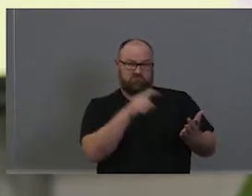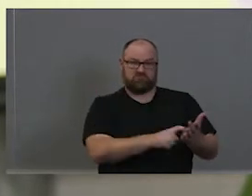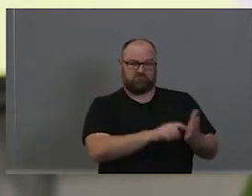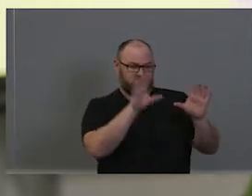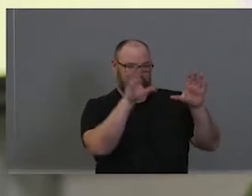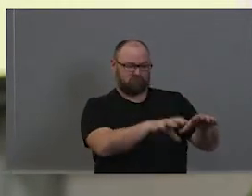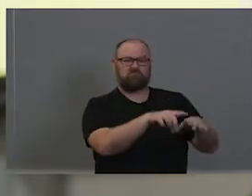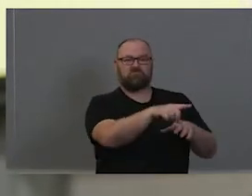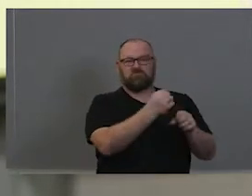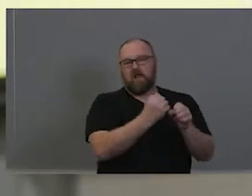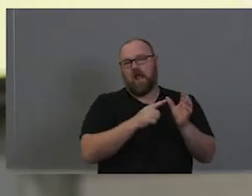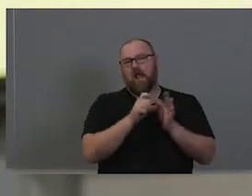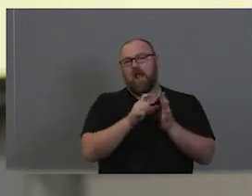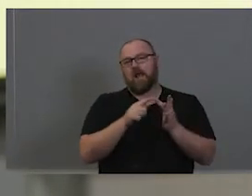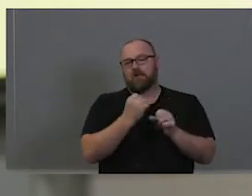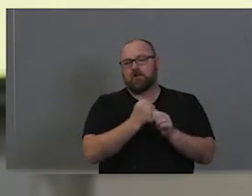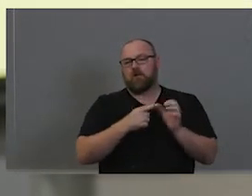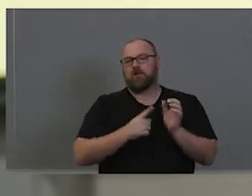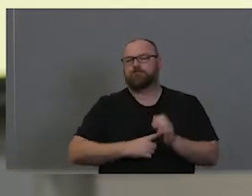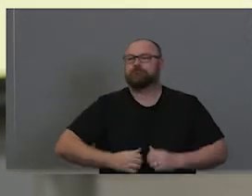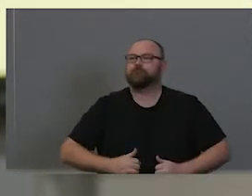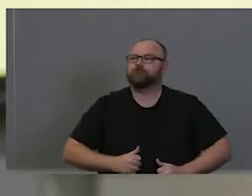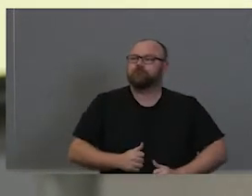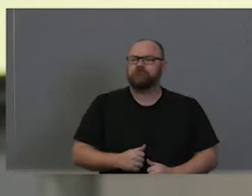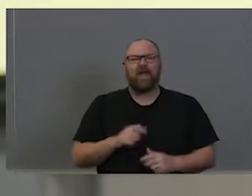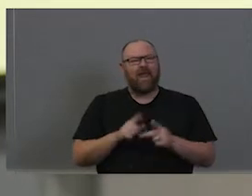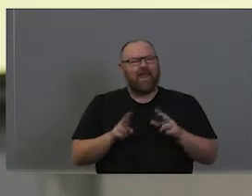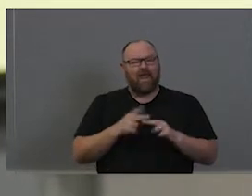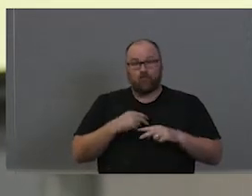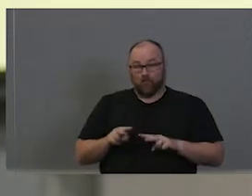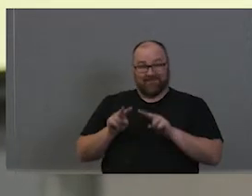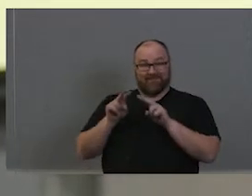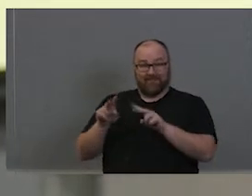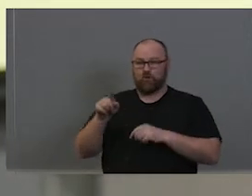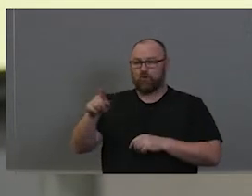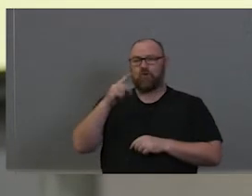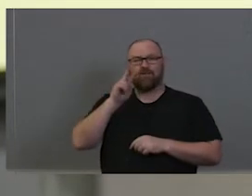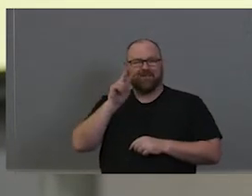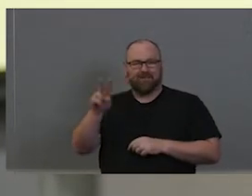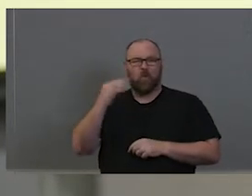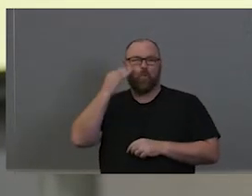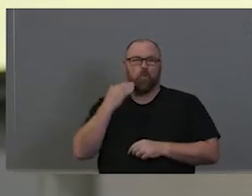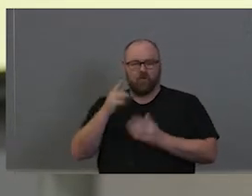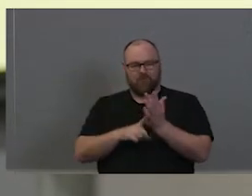today, you would see a picture of Lady learning sitting upon A plinth. Putting a laurel